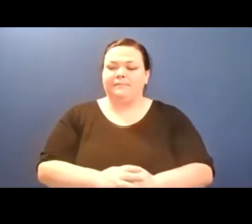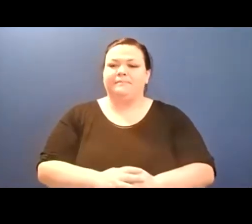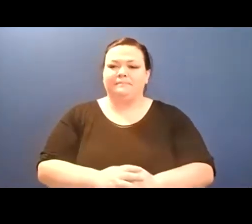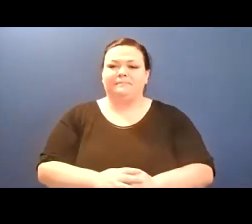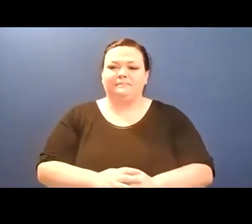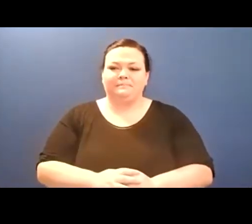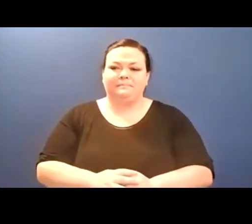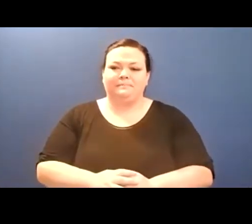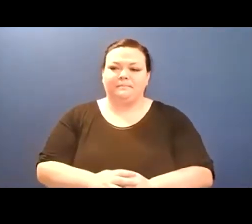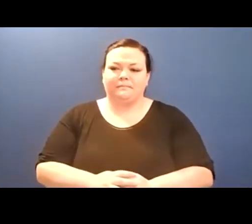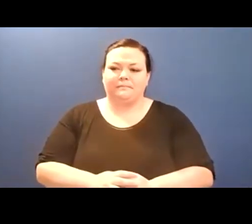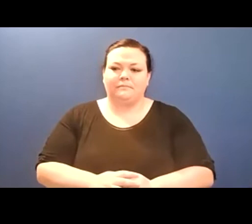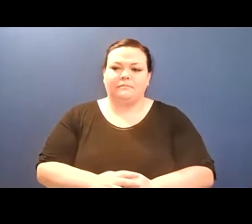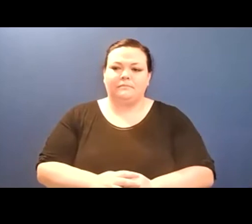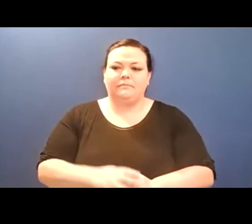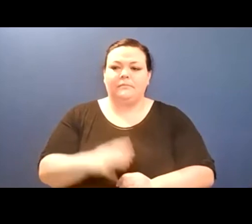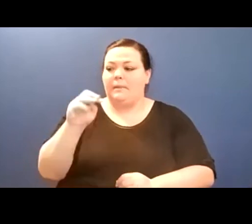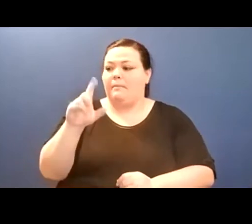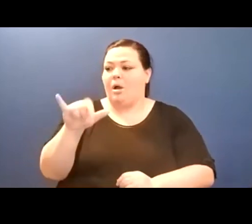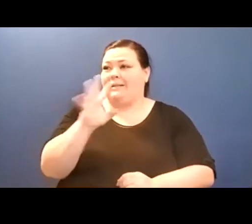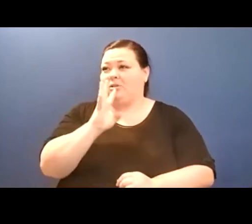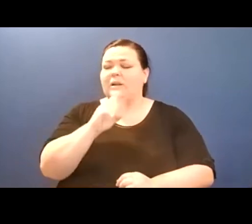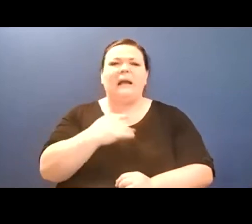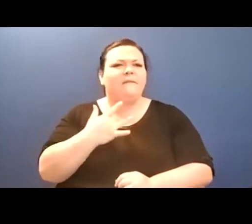lately and I've never heard of the n-plus-seven website [dinging sound] and that was, like,